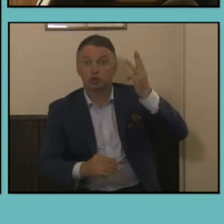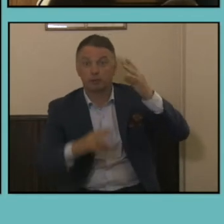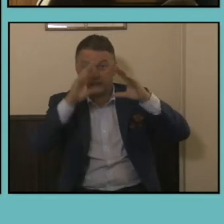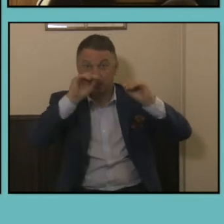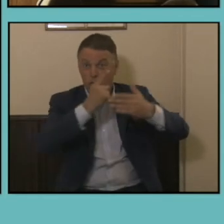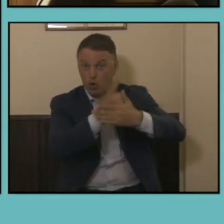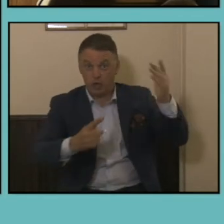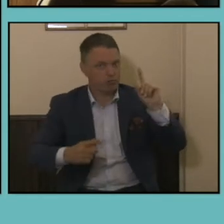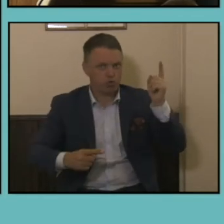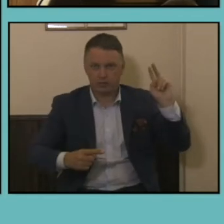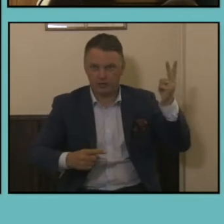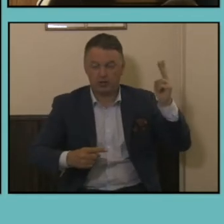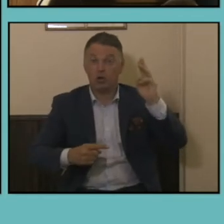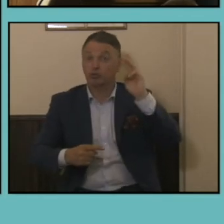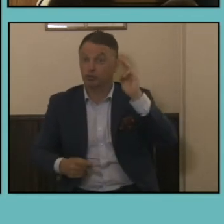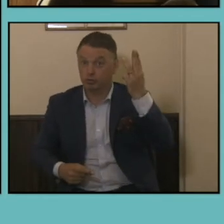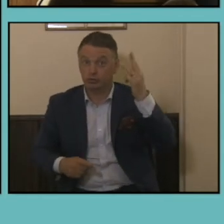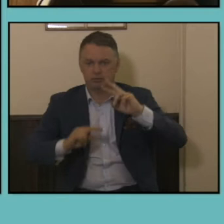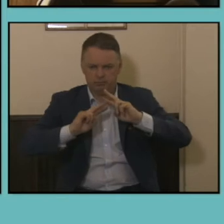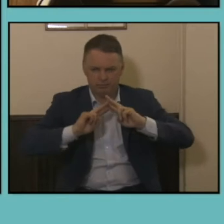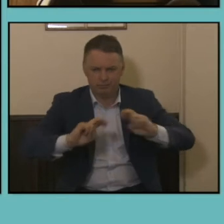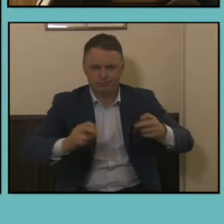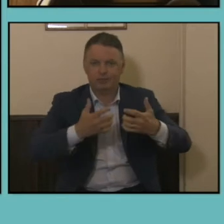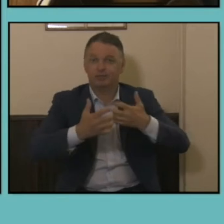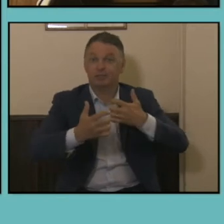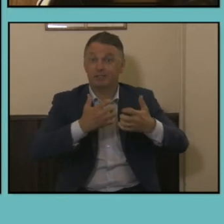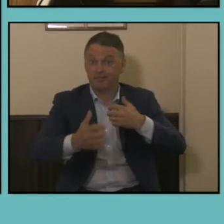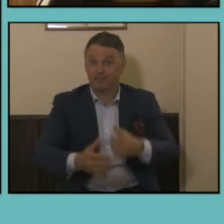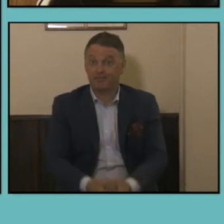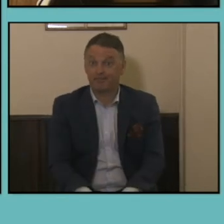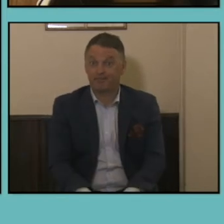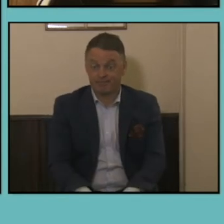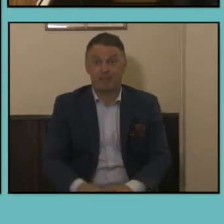that was your area of interest. I will now hand over to Bjorn who will share